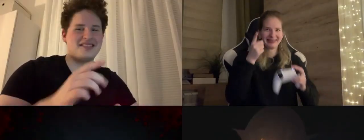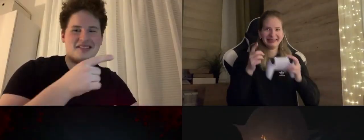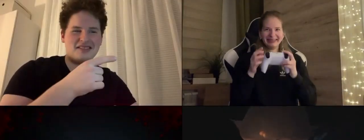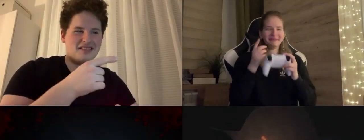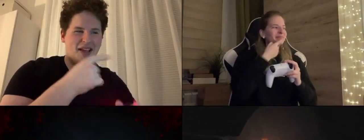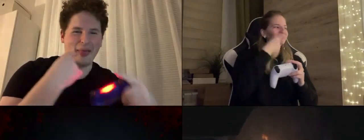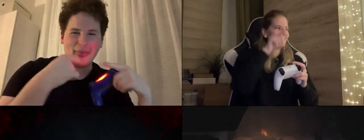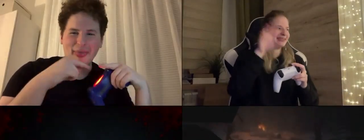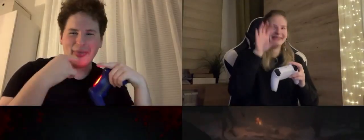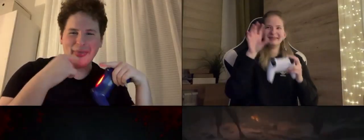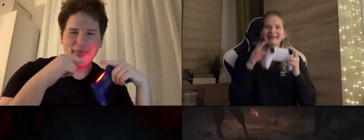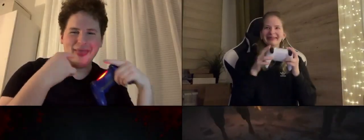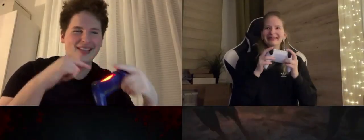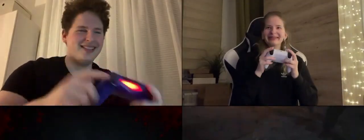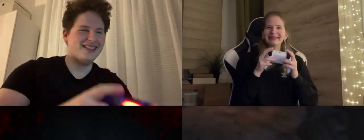Smugo! Everywhere gossip .... heh